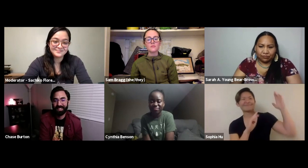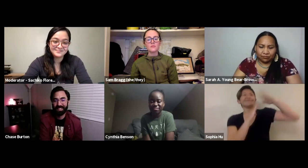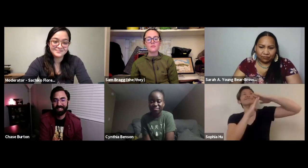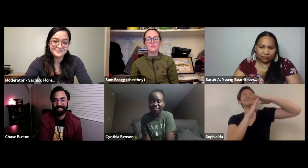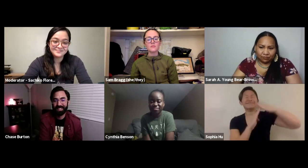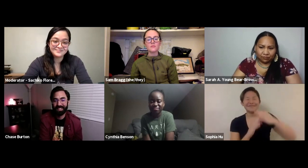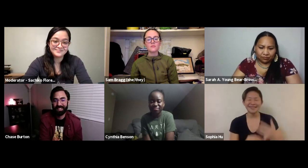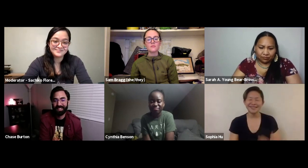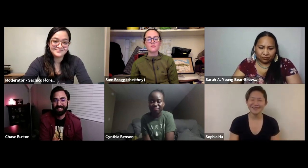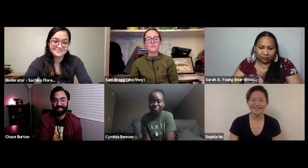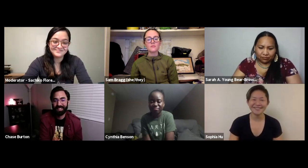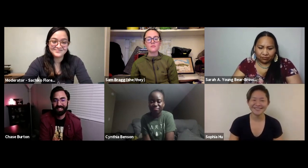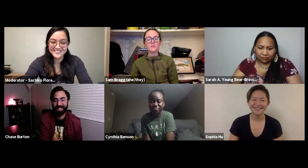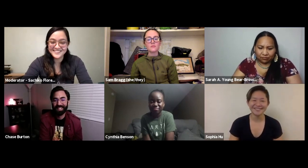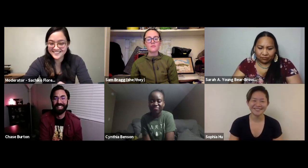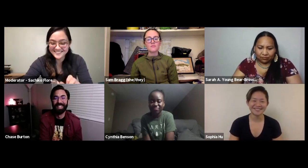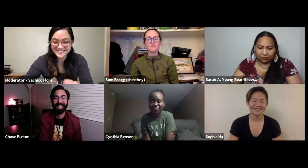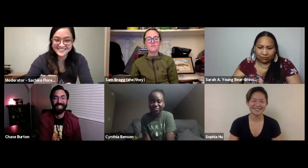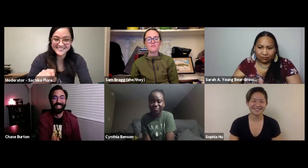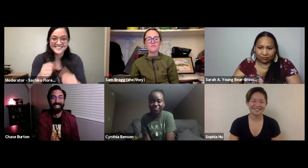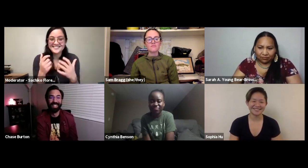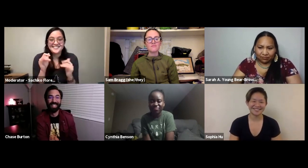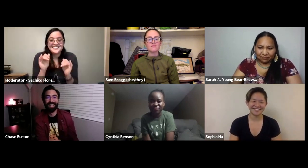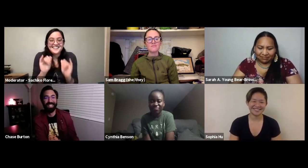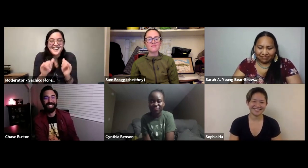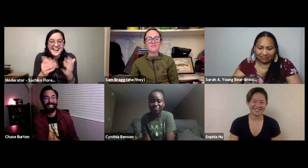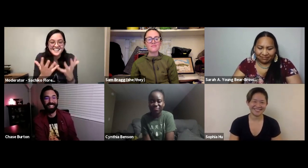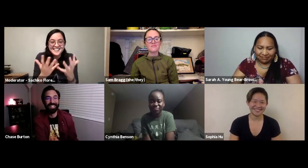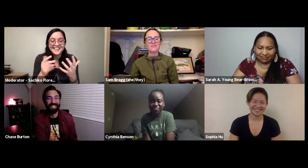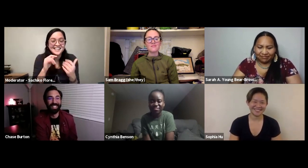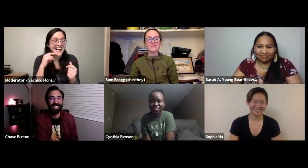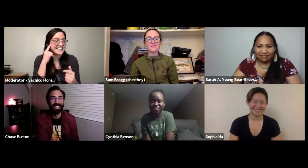hikes now and get to the top of that mountain if that's what you're going for.